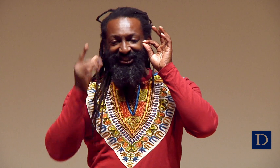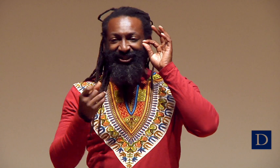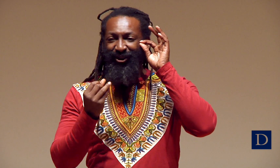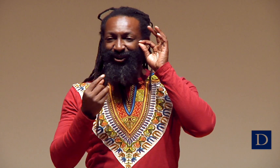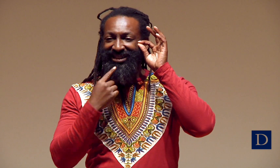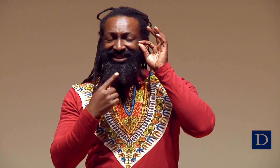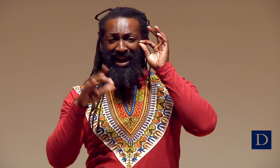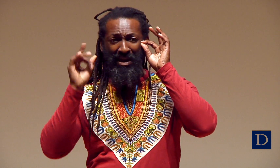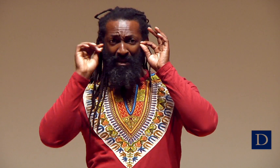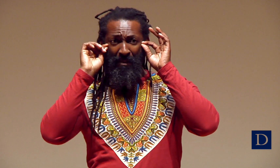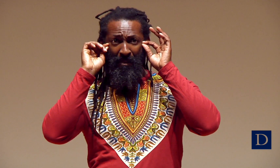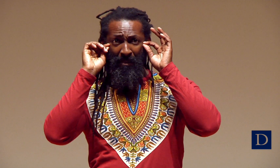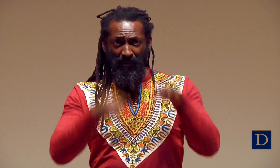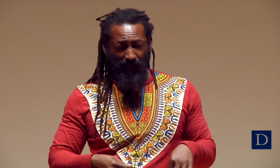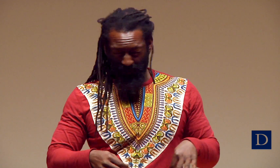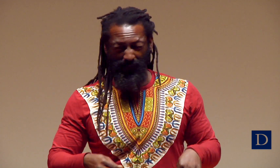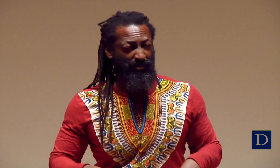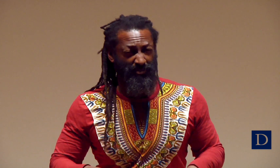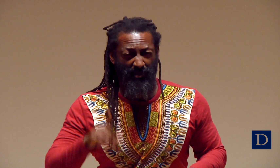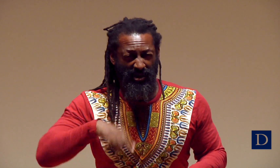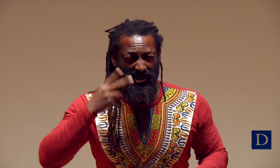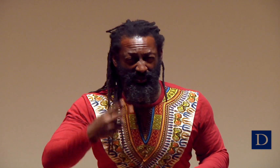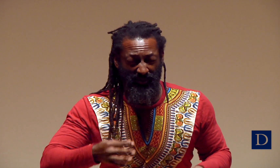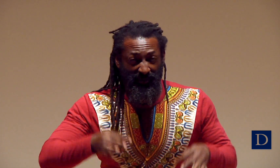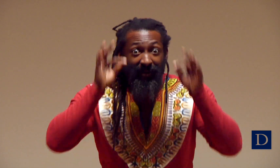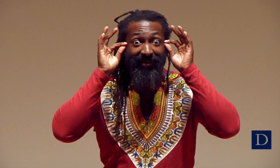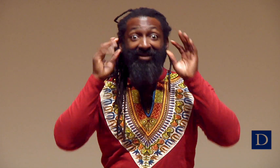I mean, it’s not like wearing glasses. You know, when you take them off, you can’t see.